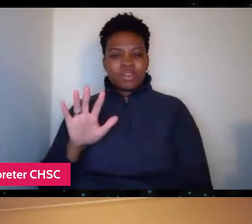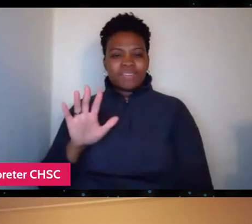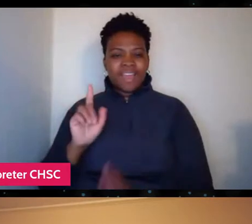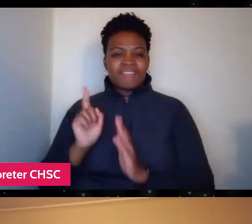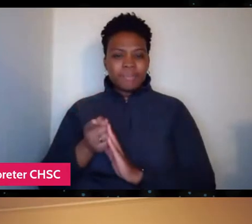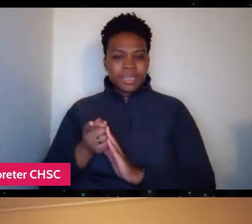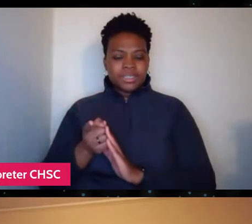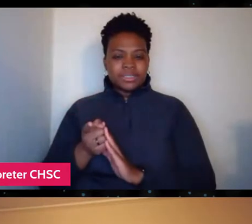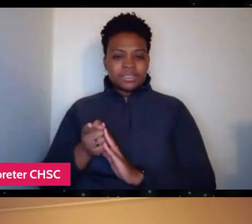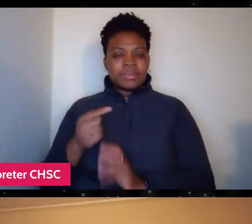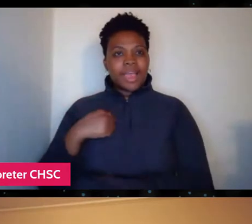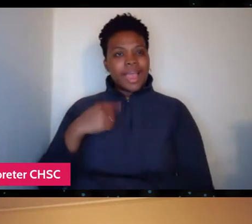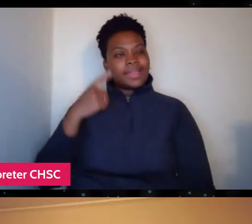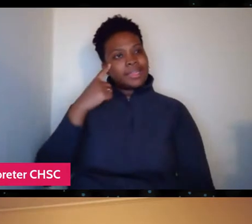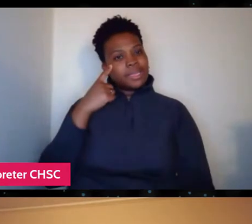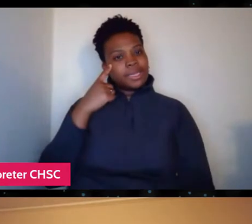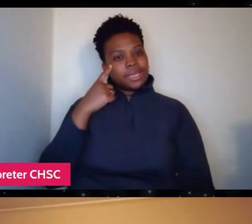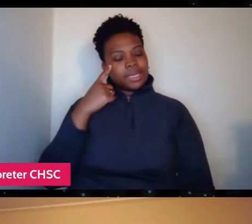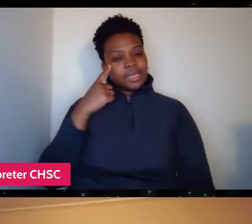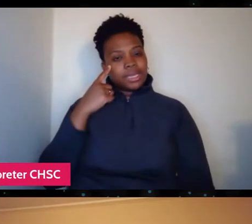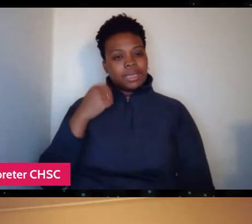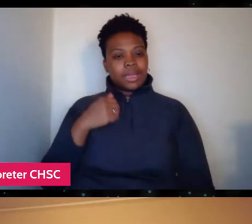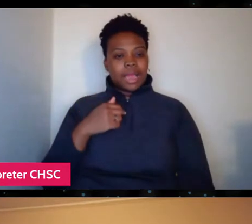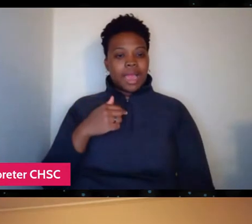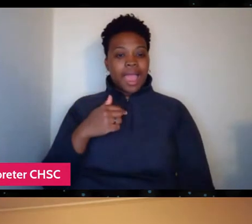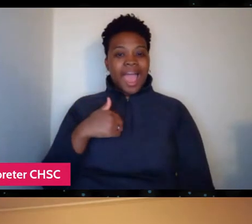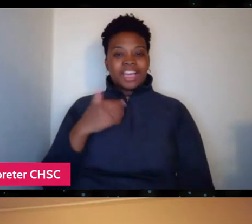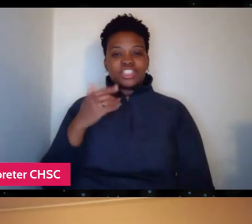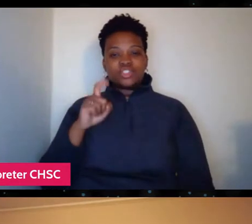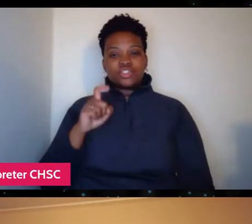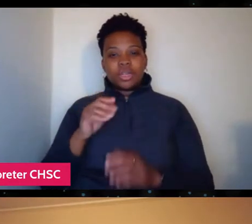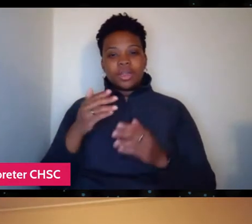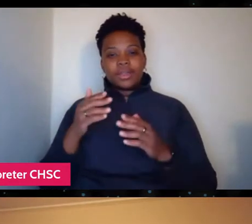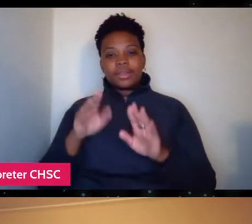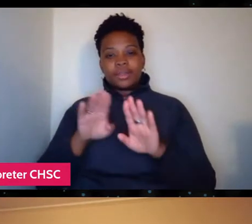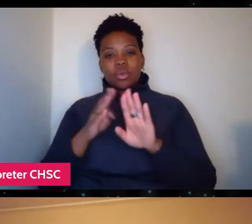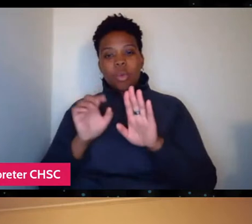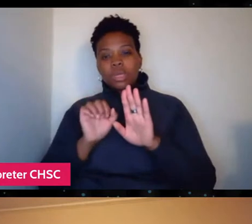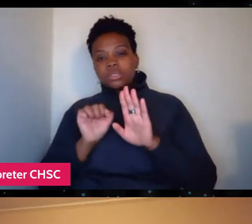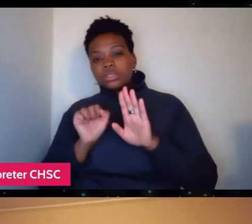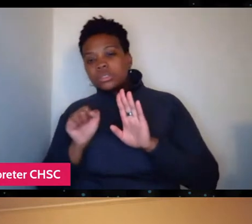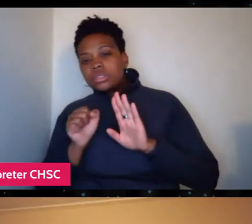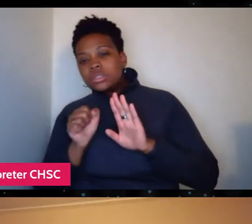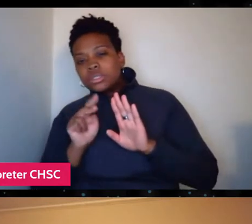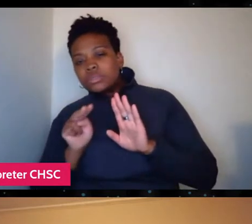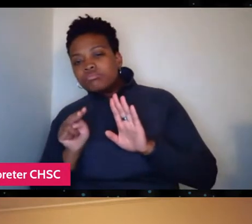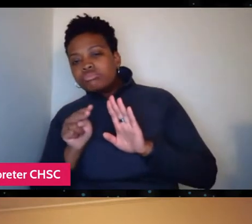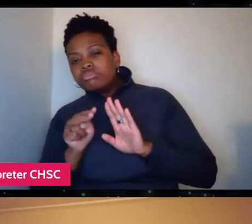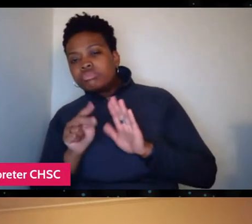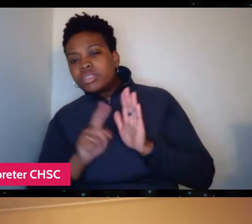I think I better just like poke my head round the door to check that he's okay.